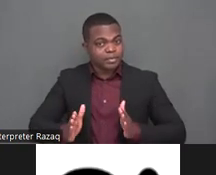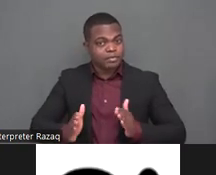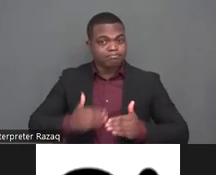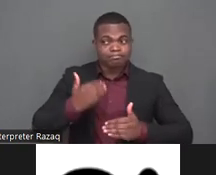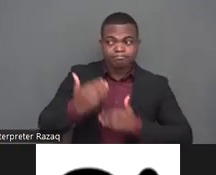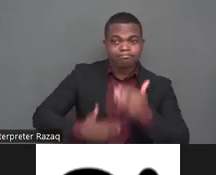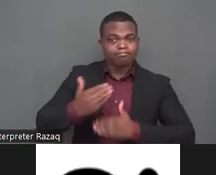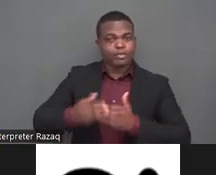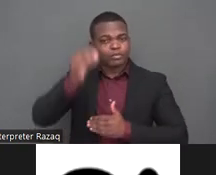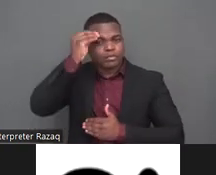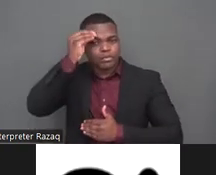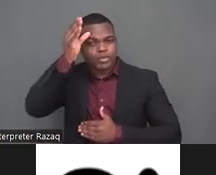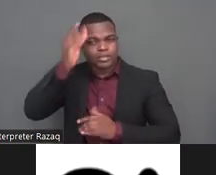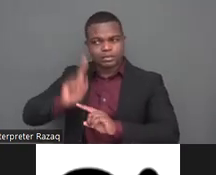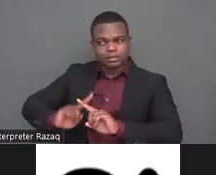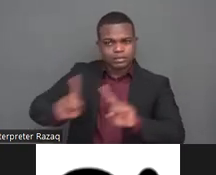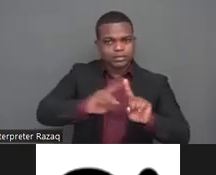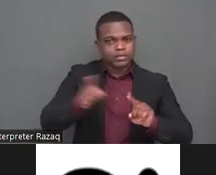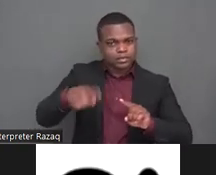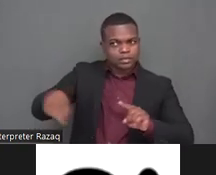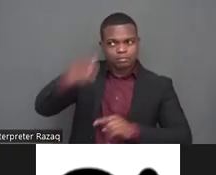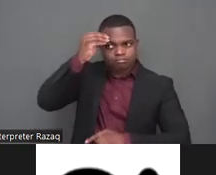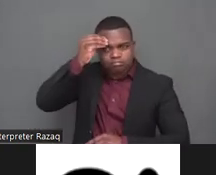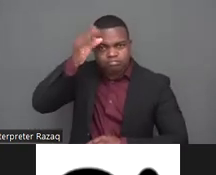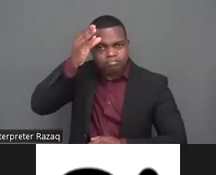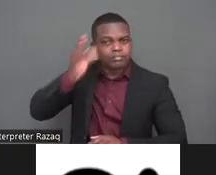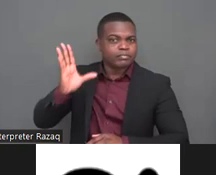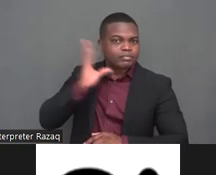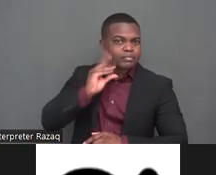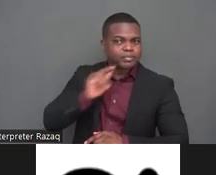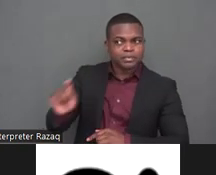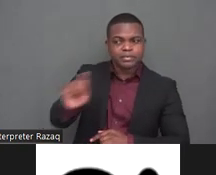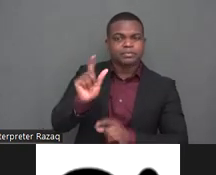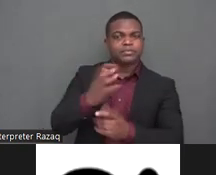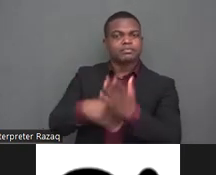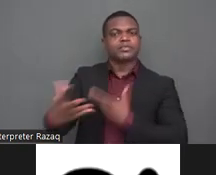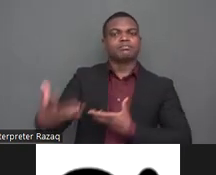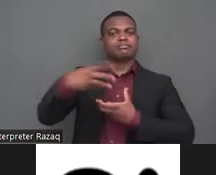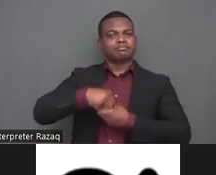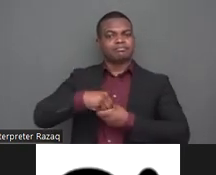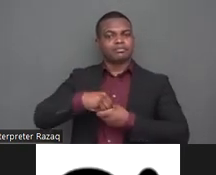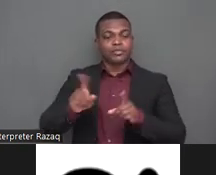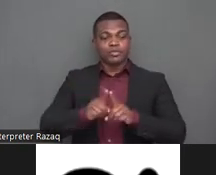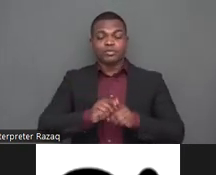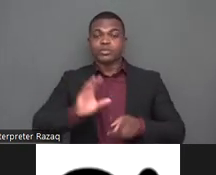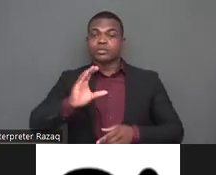should always be harnessed in all activities therefore i want to underline that the principle